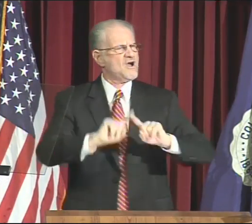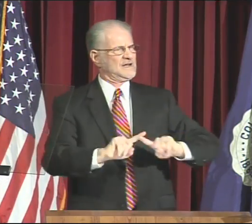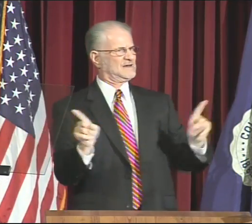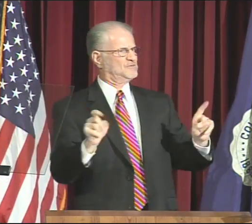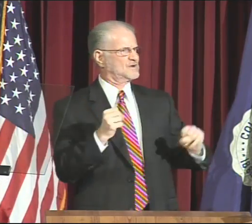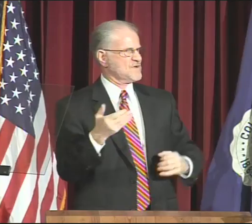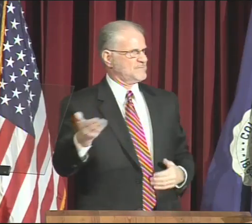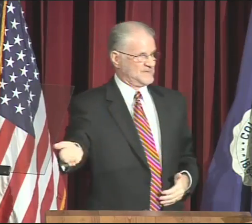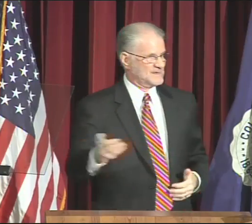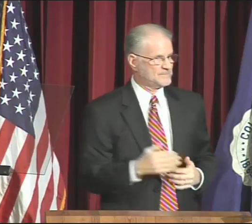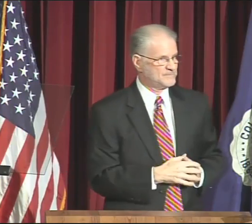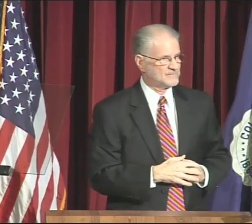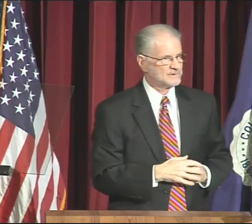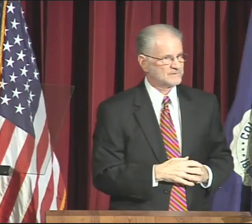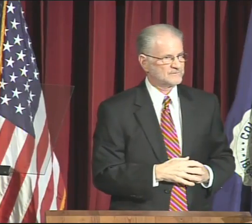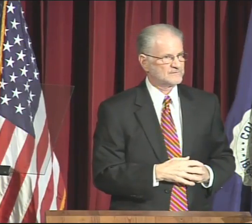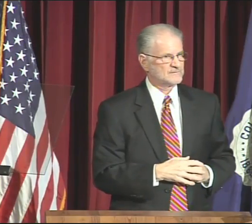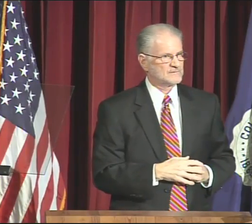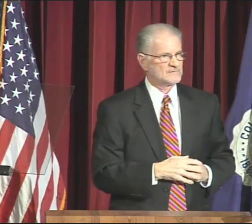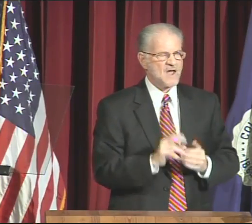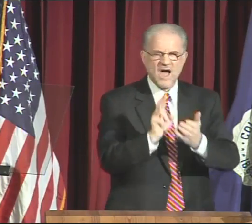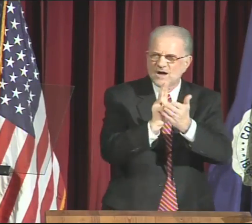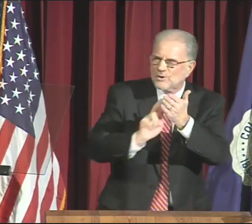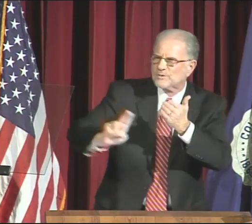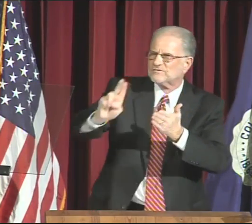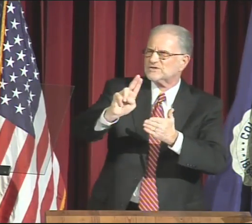others who are different from them.